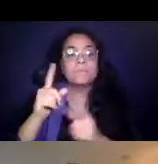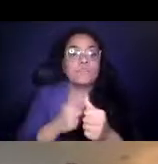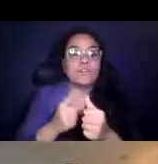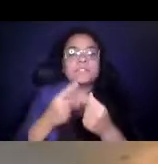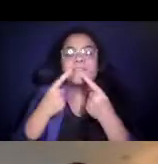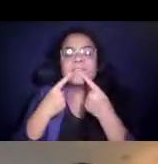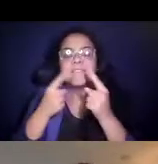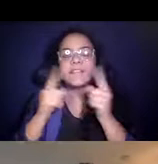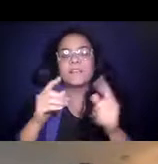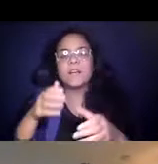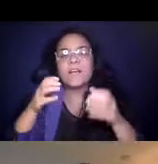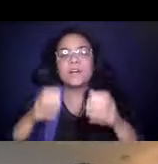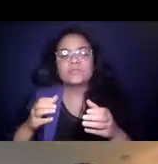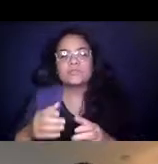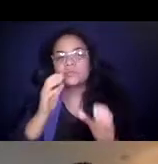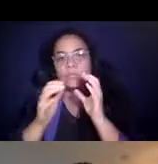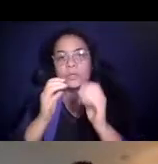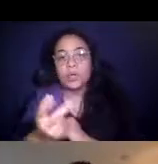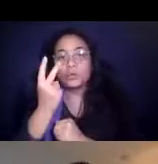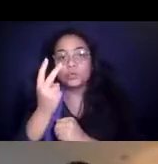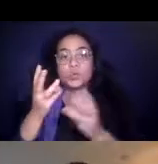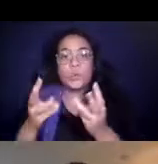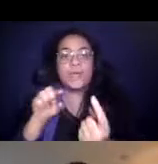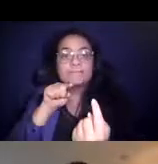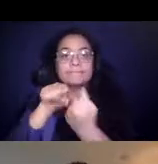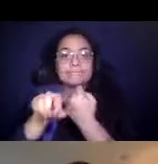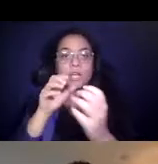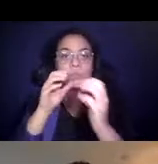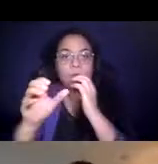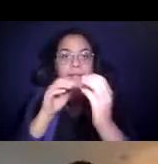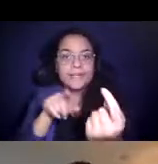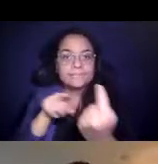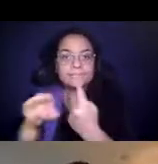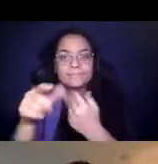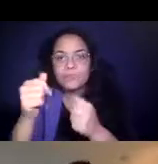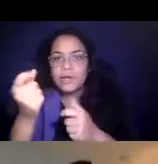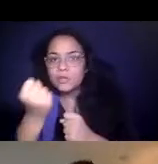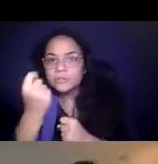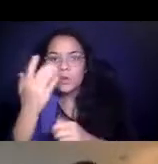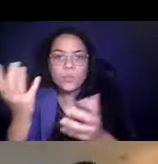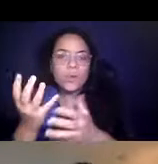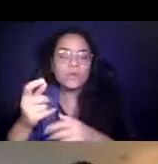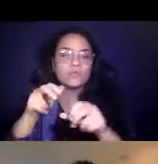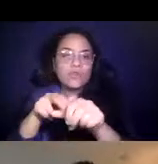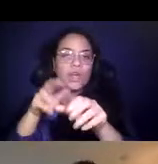14:19:00 Two-day dialogue, trying to understand what riders need and communicating what you